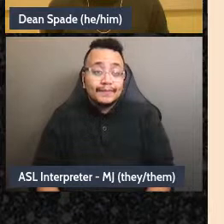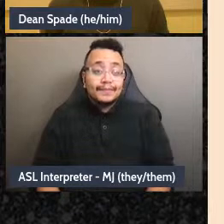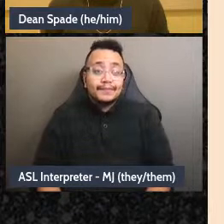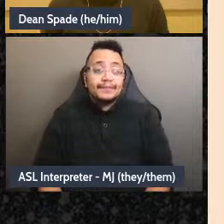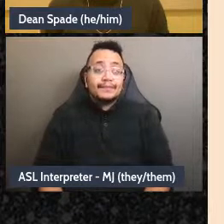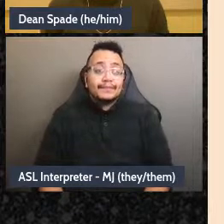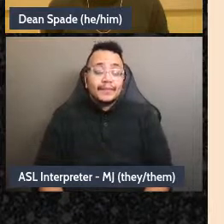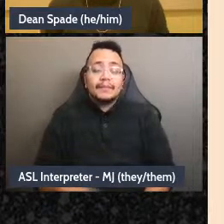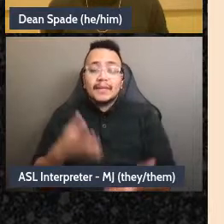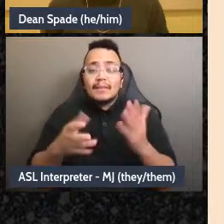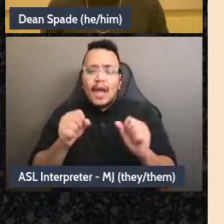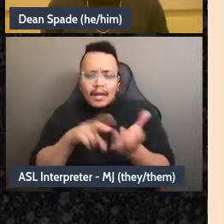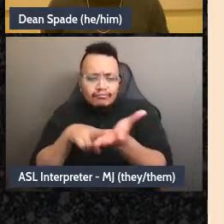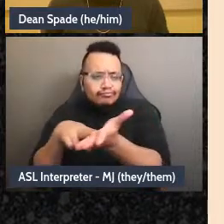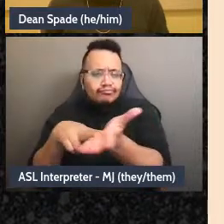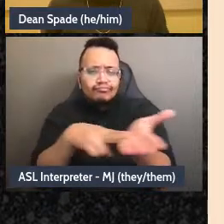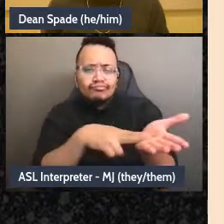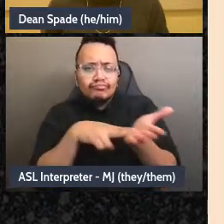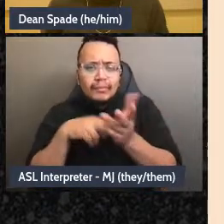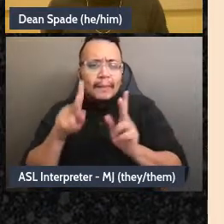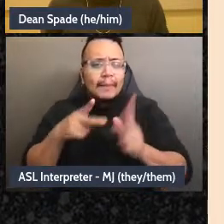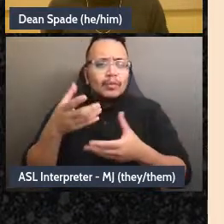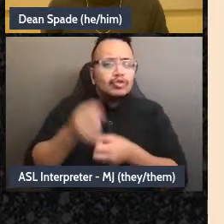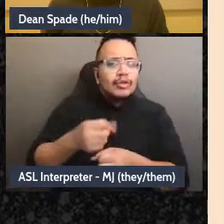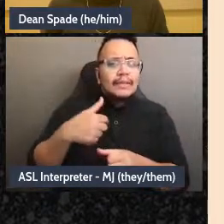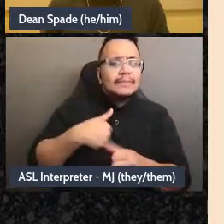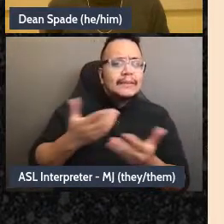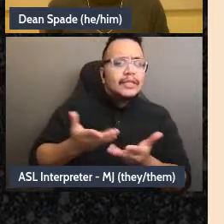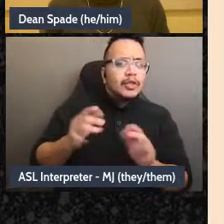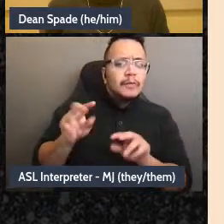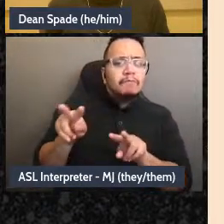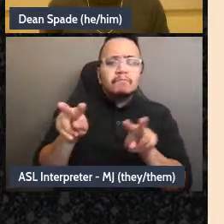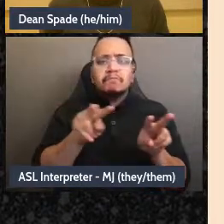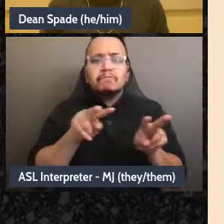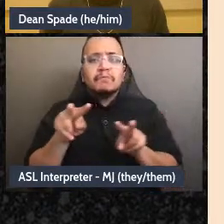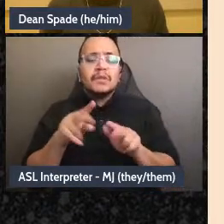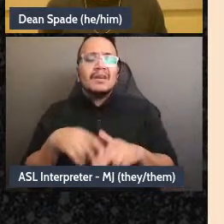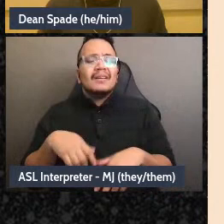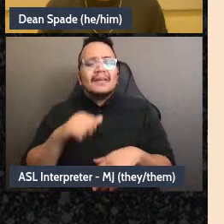being trustworthy.” And it's not about pressuring us to trust each other, it's about having some